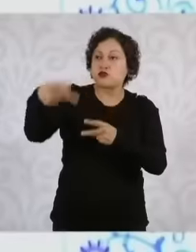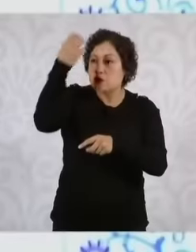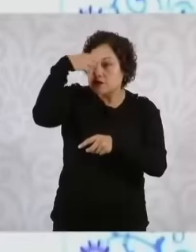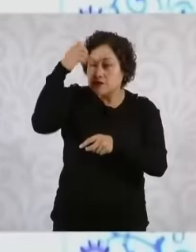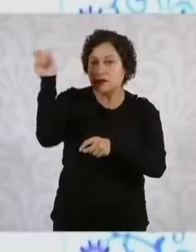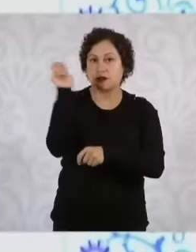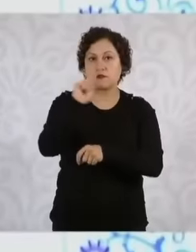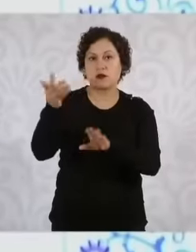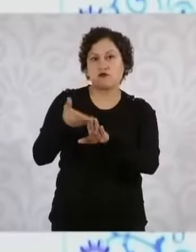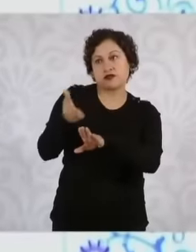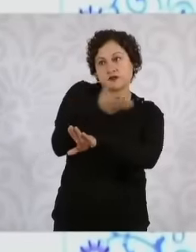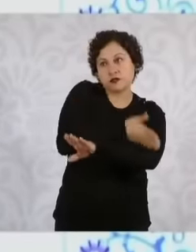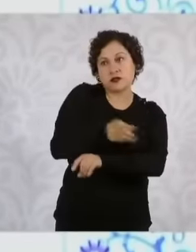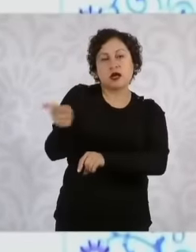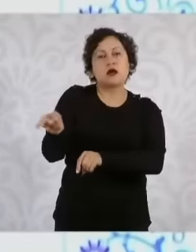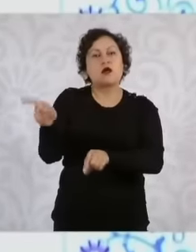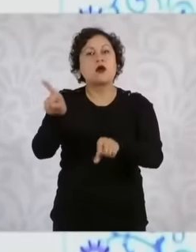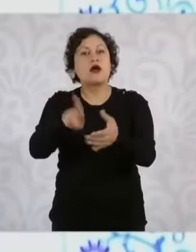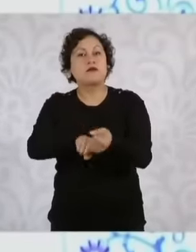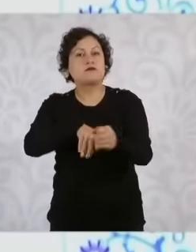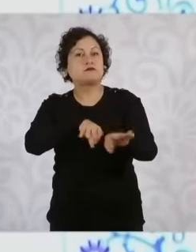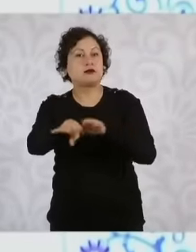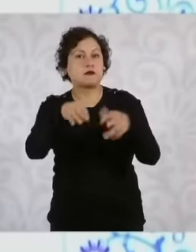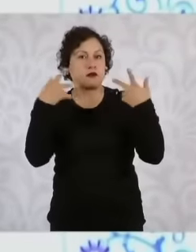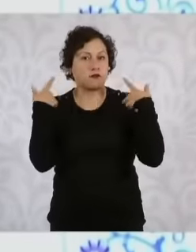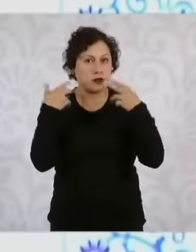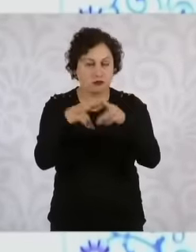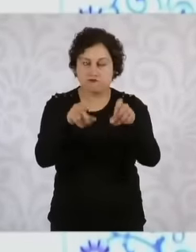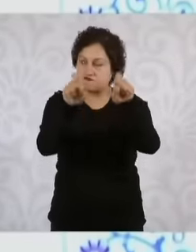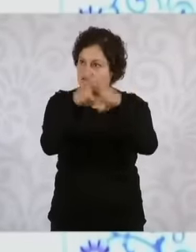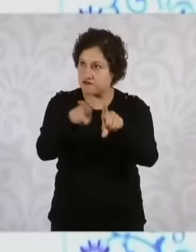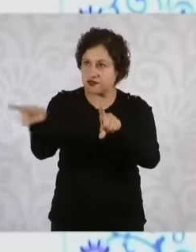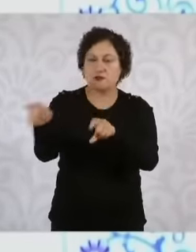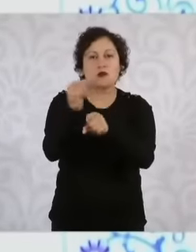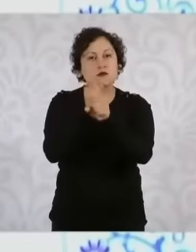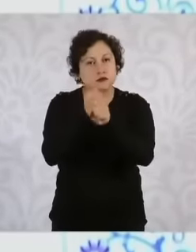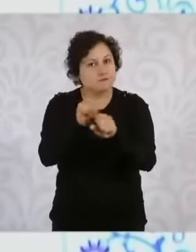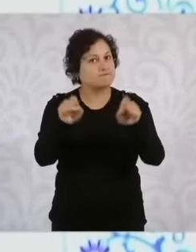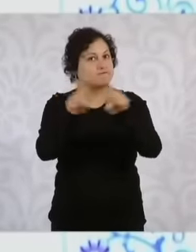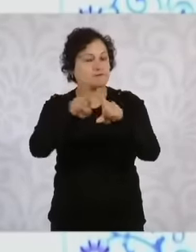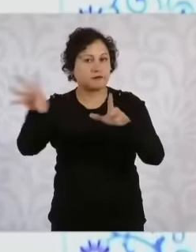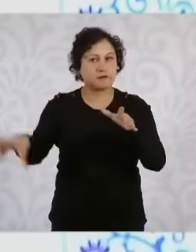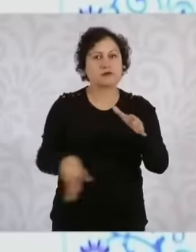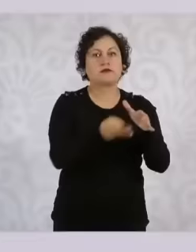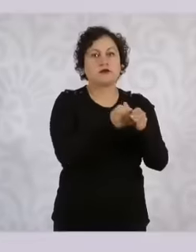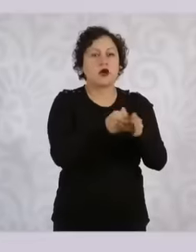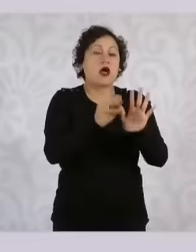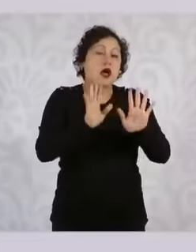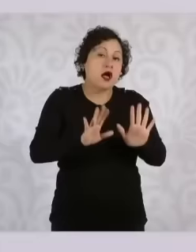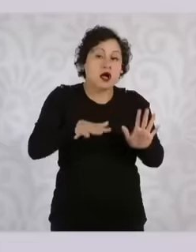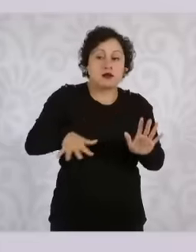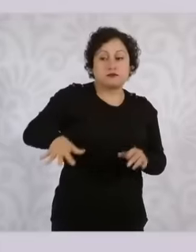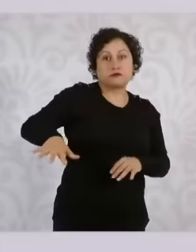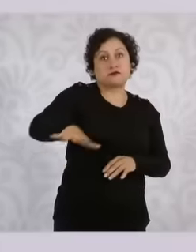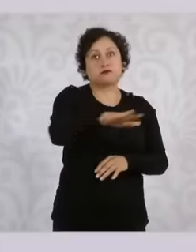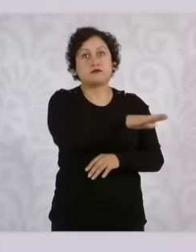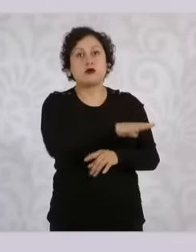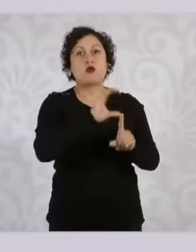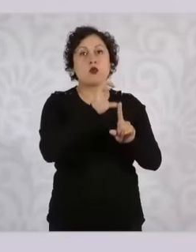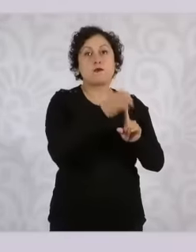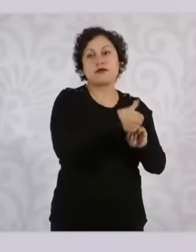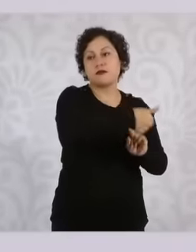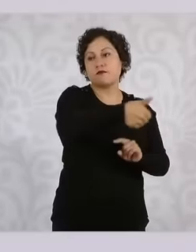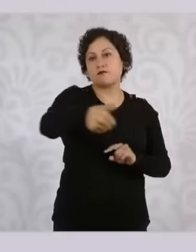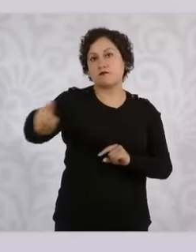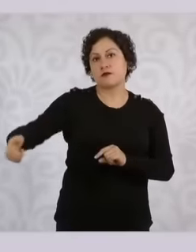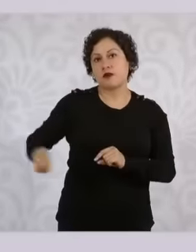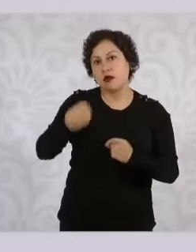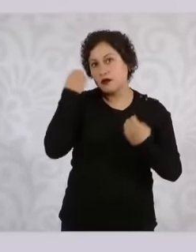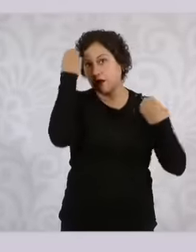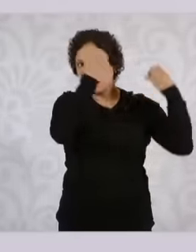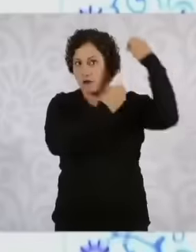, among others, those determined by each committee to assess their honesty and good